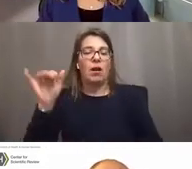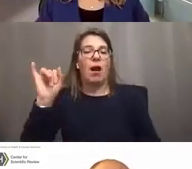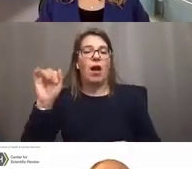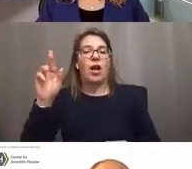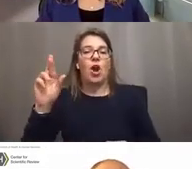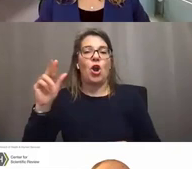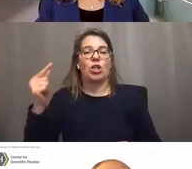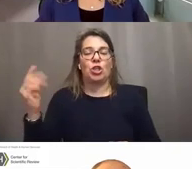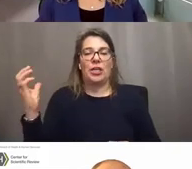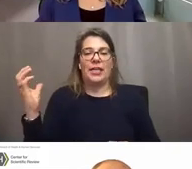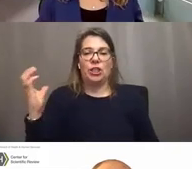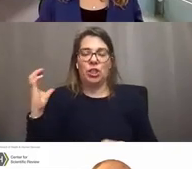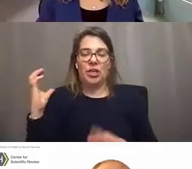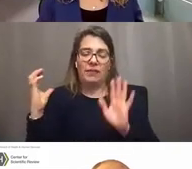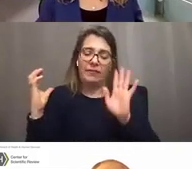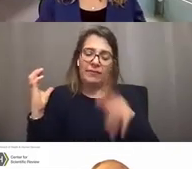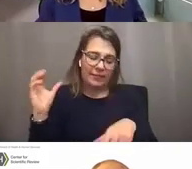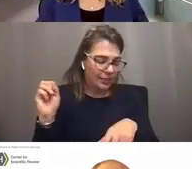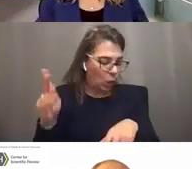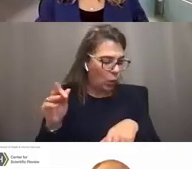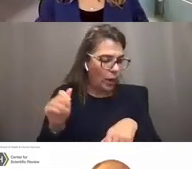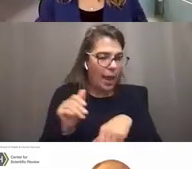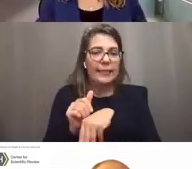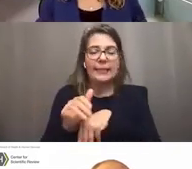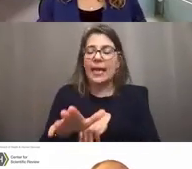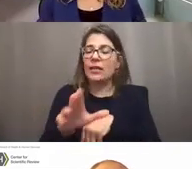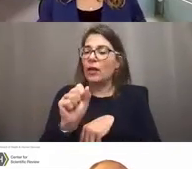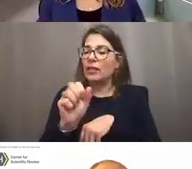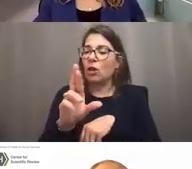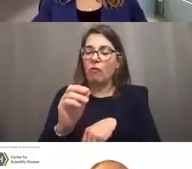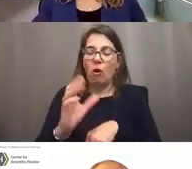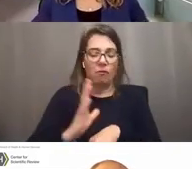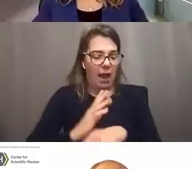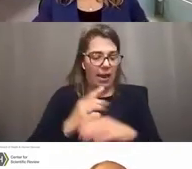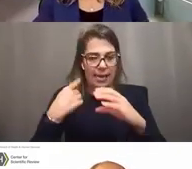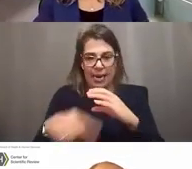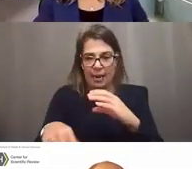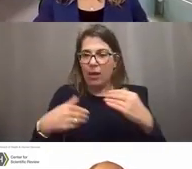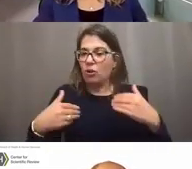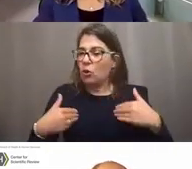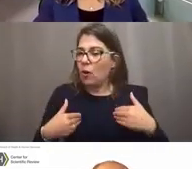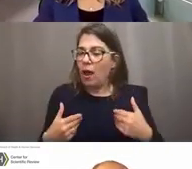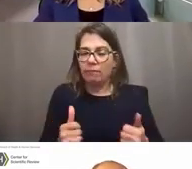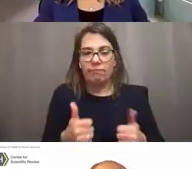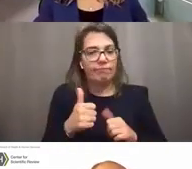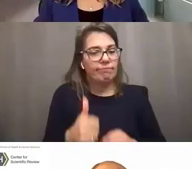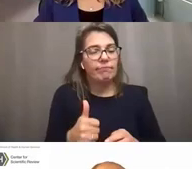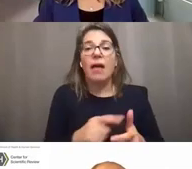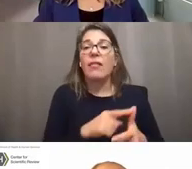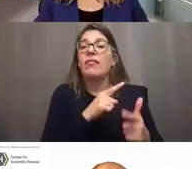Now it's totally okay to send it to the SRO, that's the e-mail address that you have, and then you can just move forward